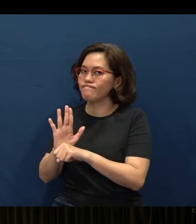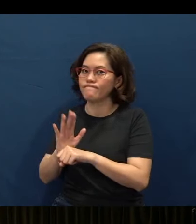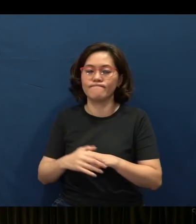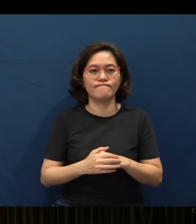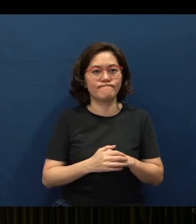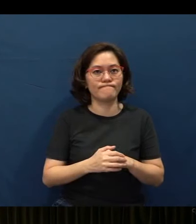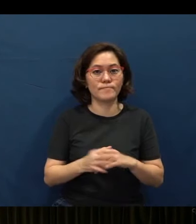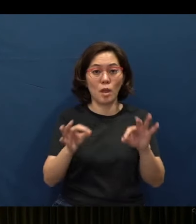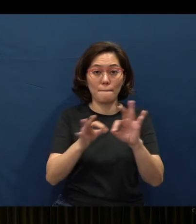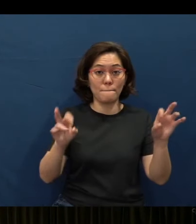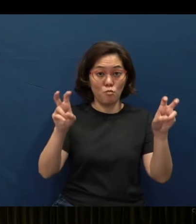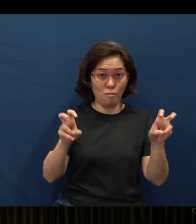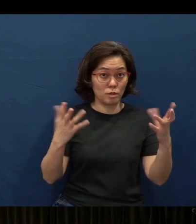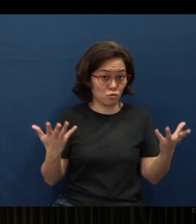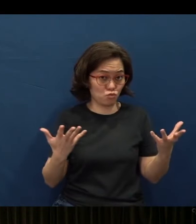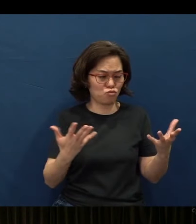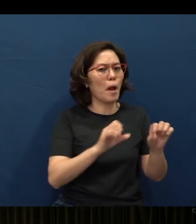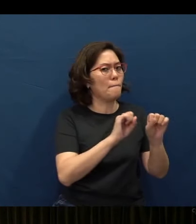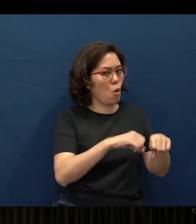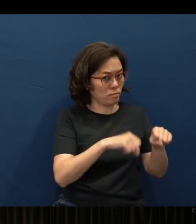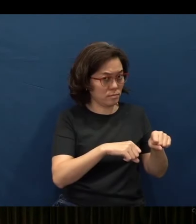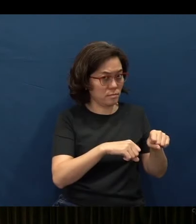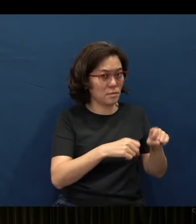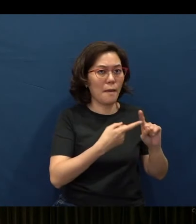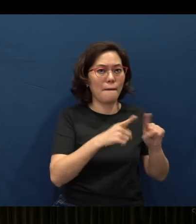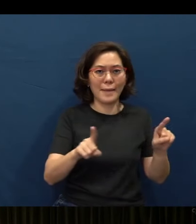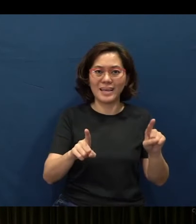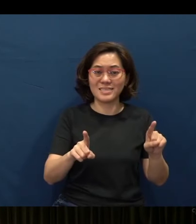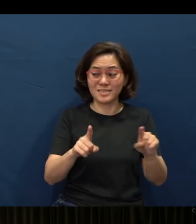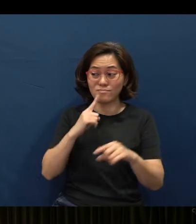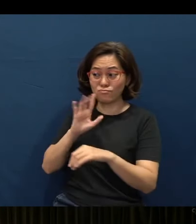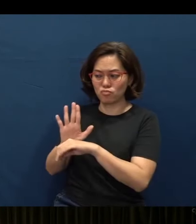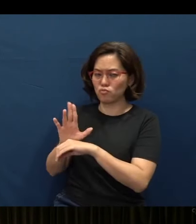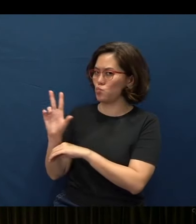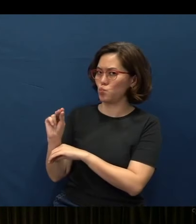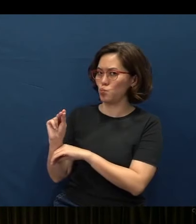Okay, God’s proverbs are proverbs of possibilities, not proverbs of promises.